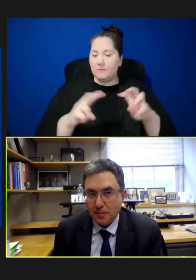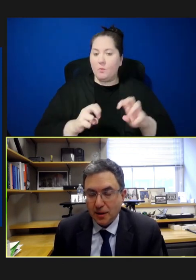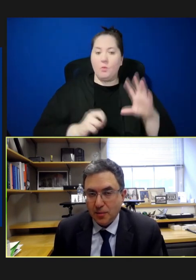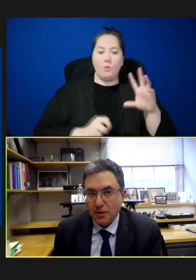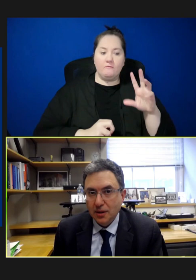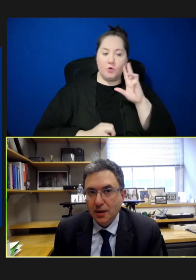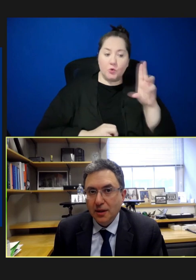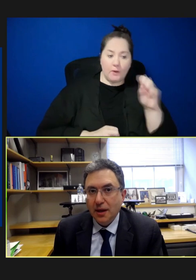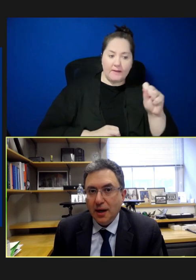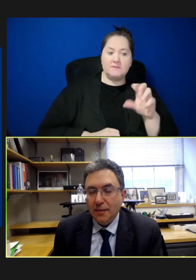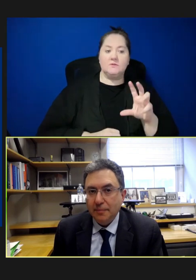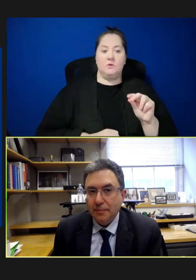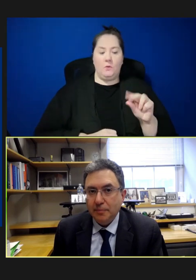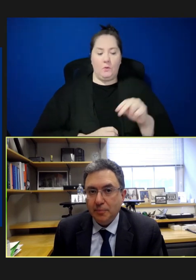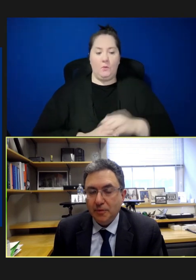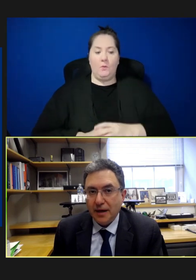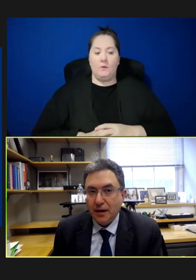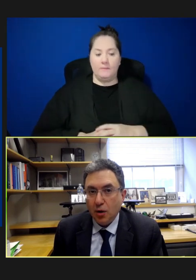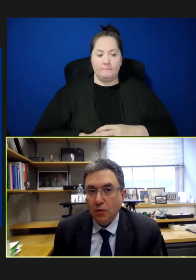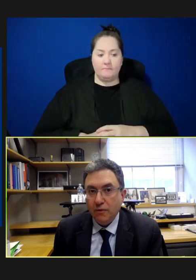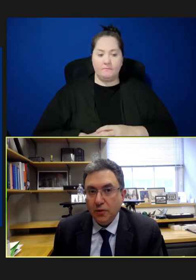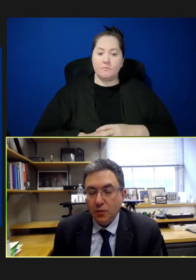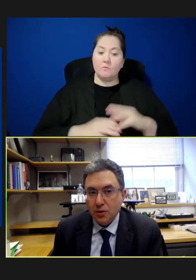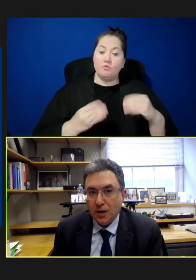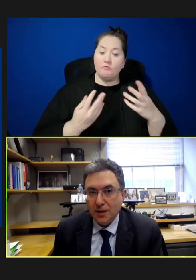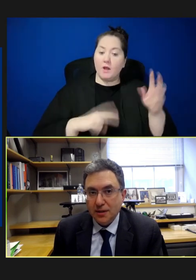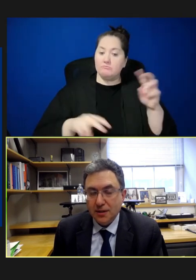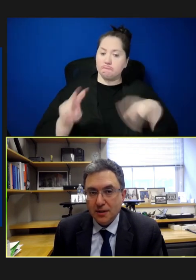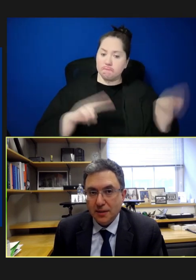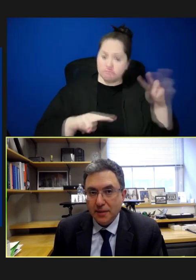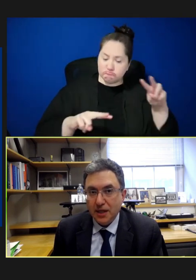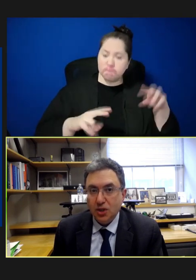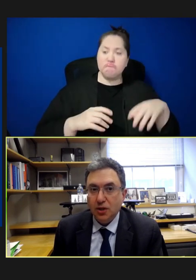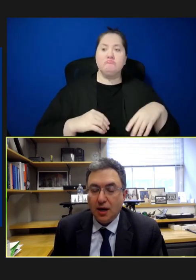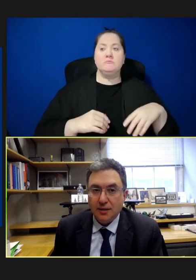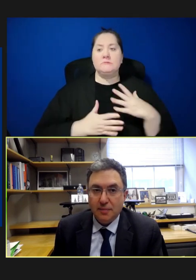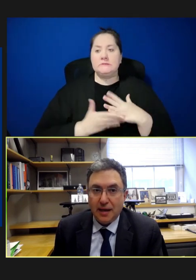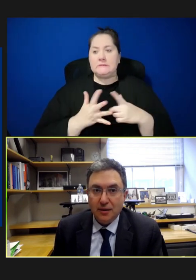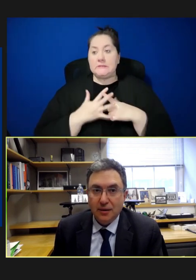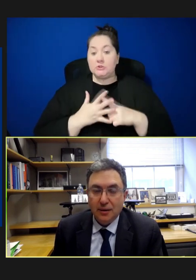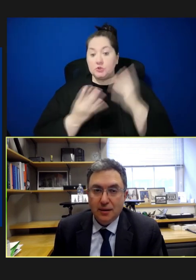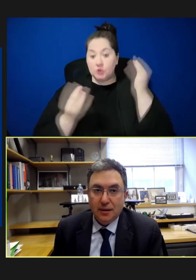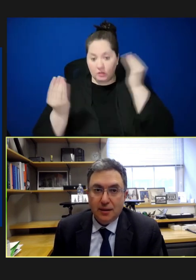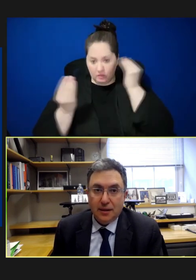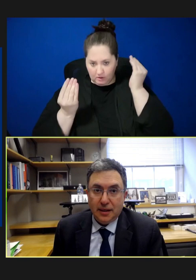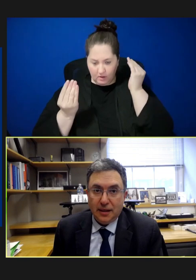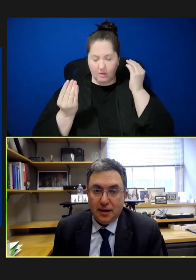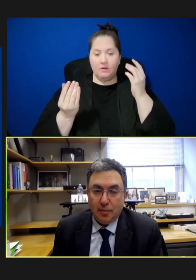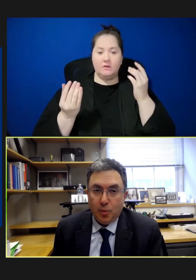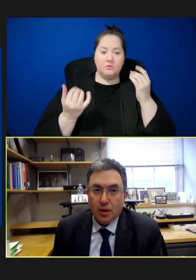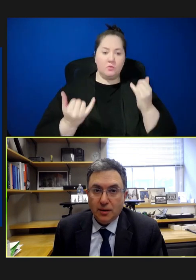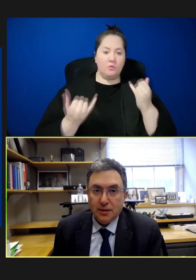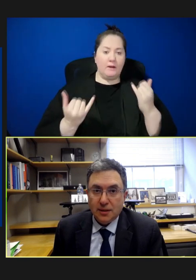but I will provide an overview as well as some initial thoughts about the importance